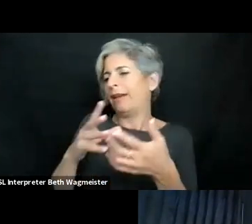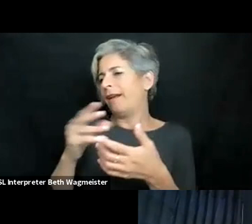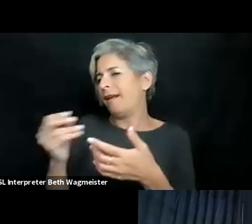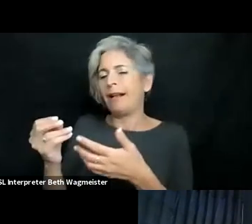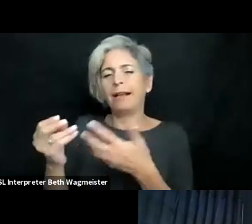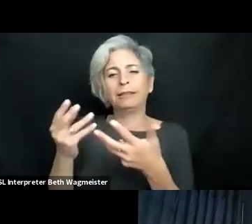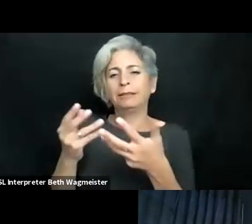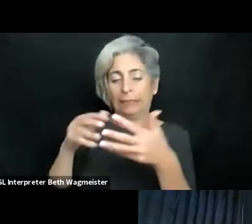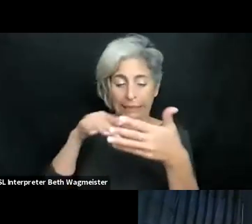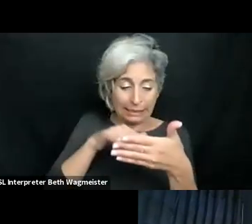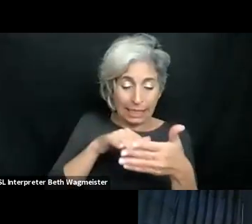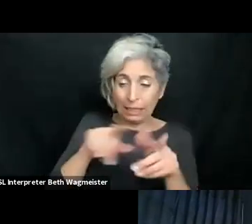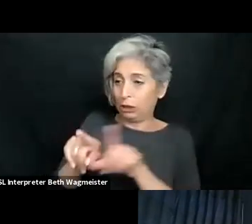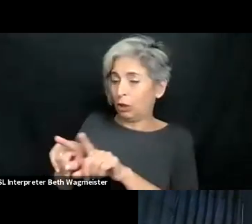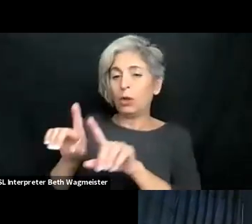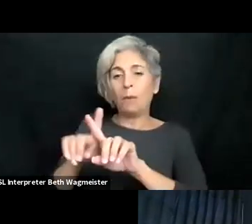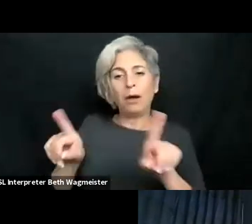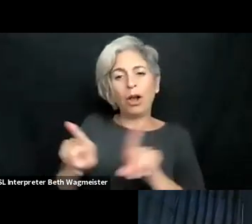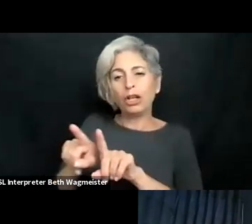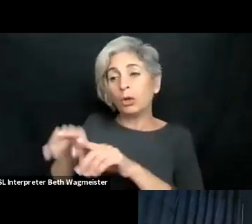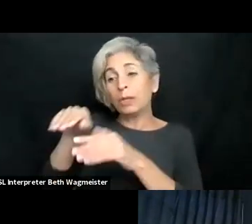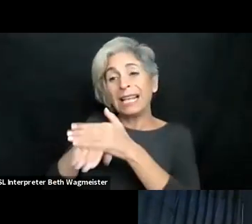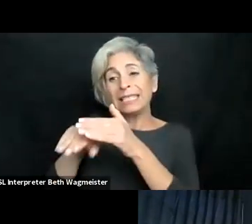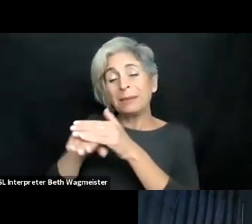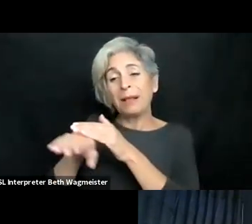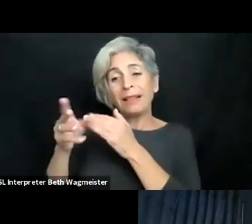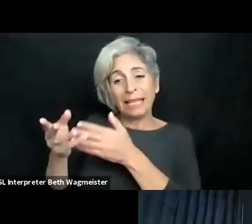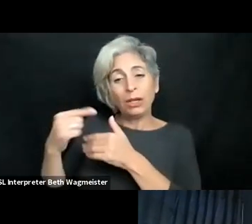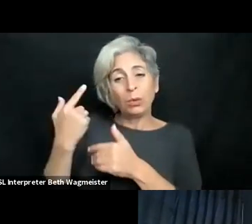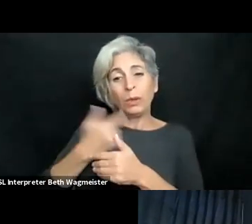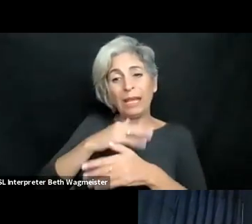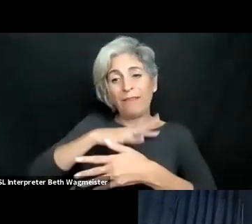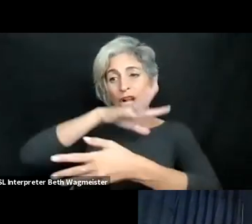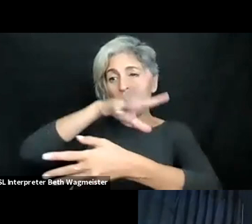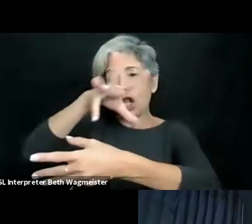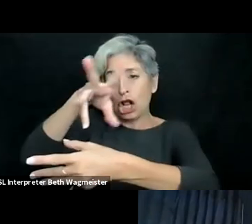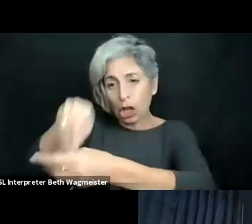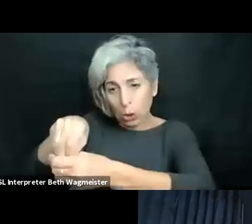experience, then it's a lot about social